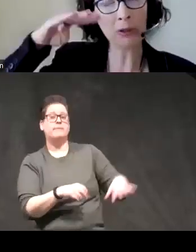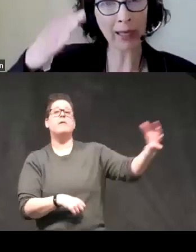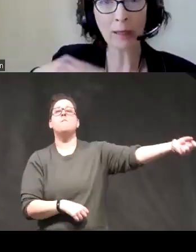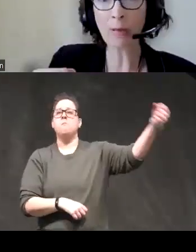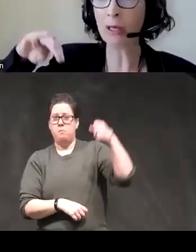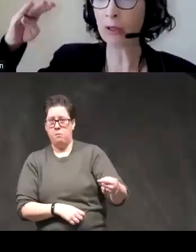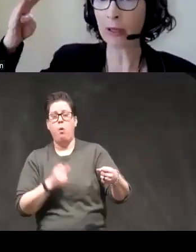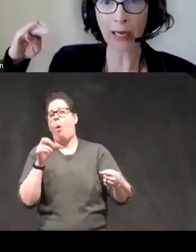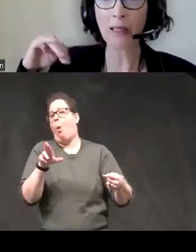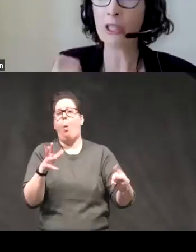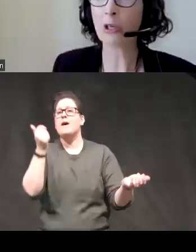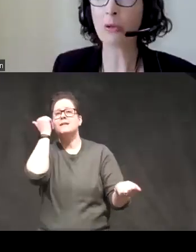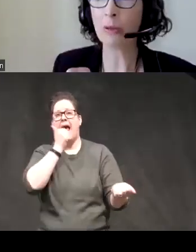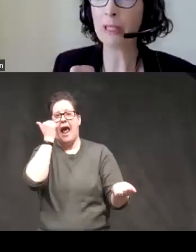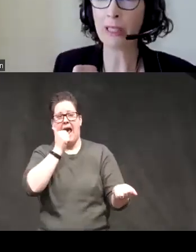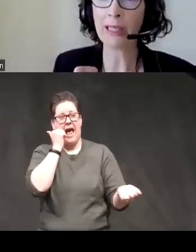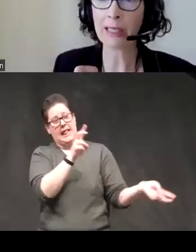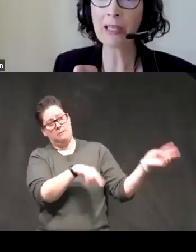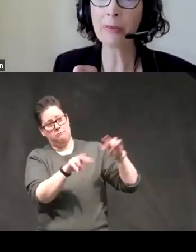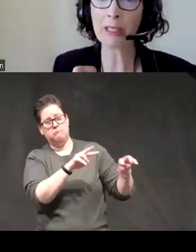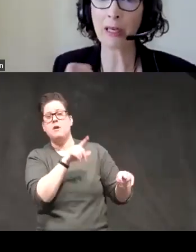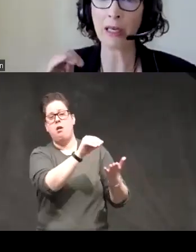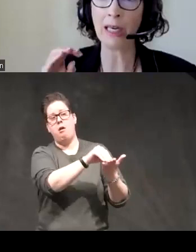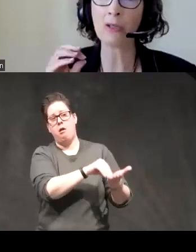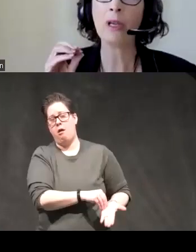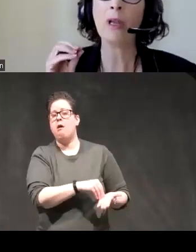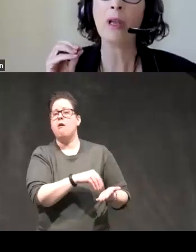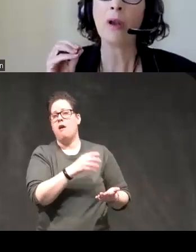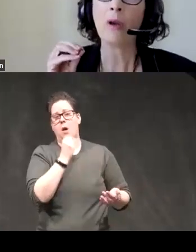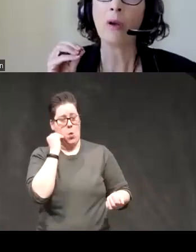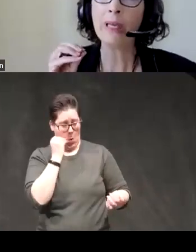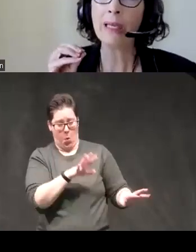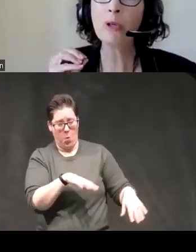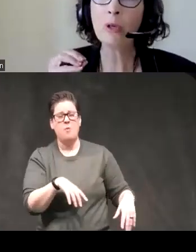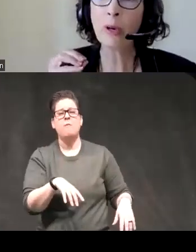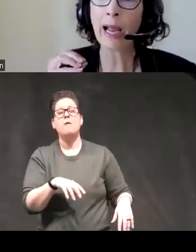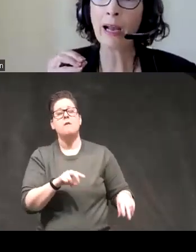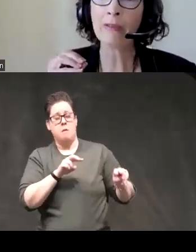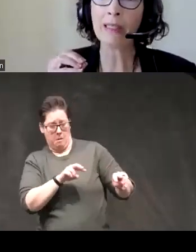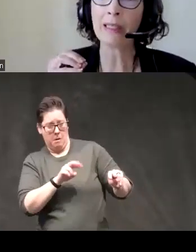do daily monitoring ecological momentary assessment studies people who have these